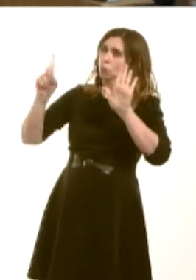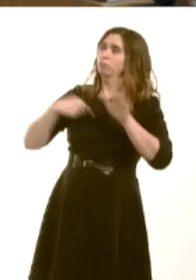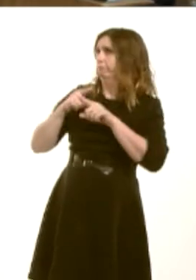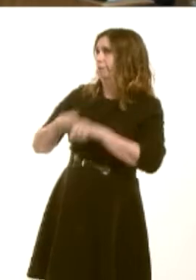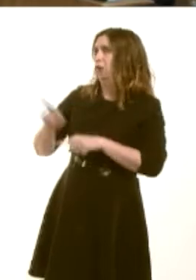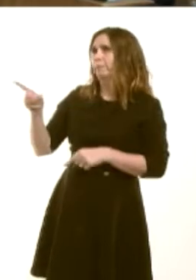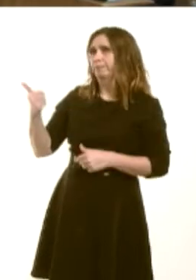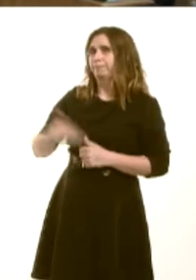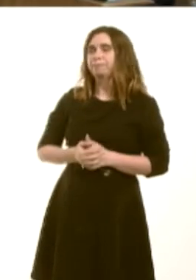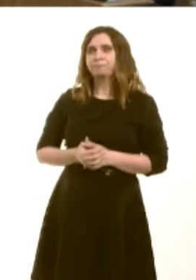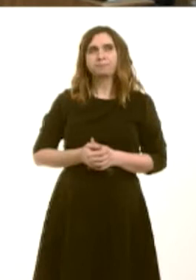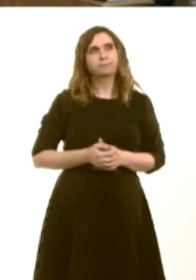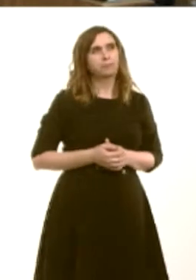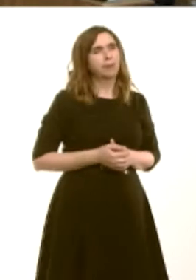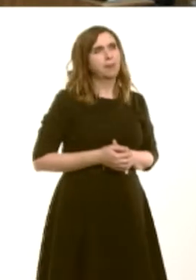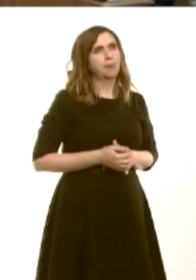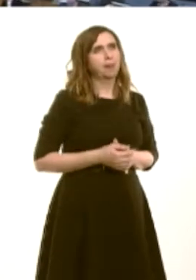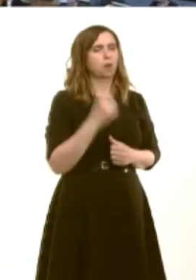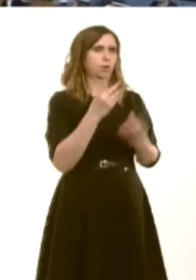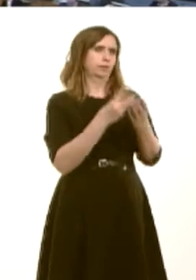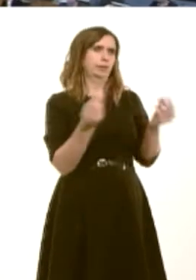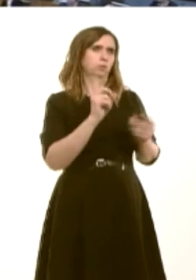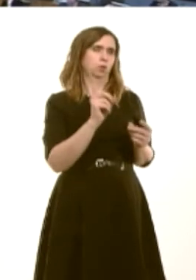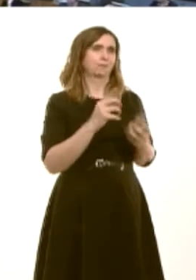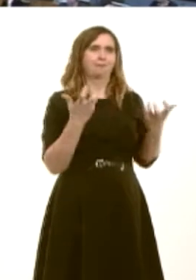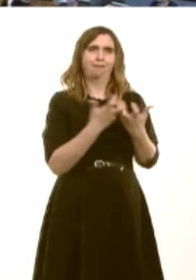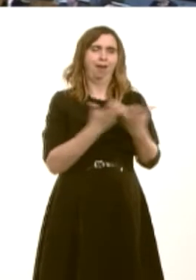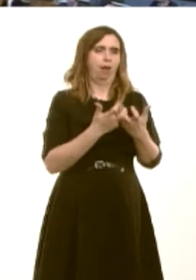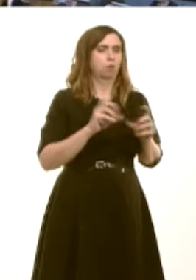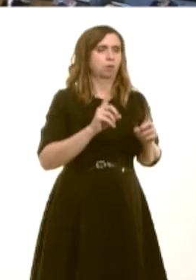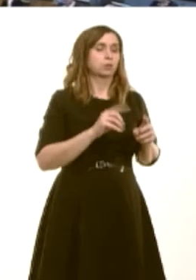Eluned Parrott: One significant gap is wraparound care, particularly for working parents who